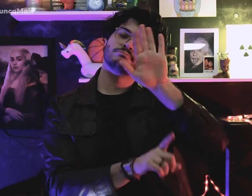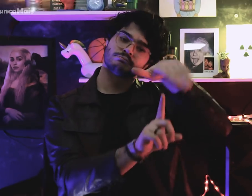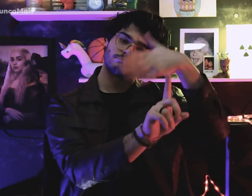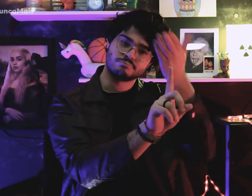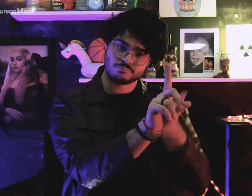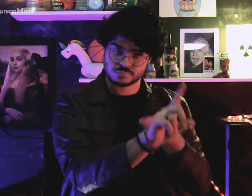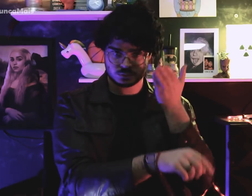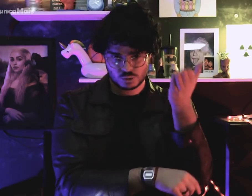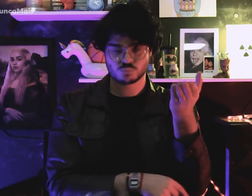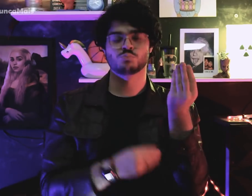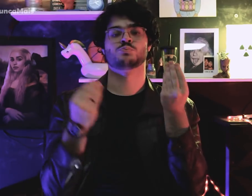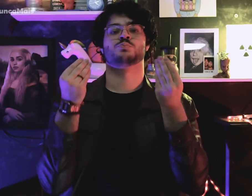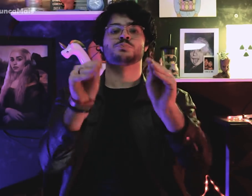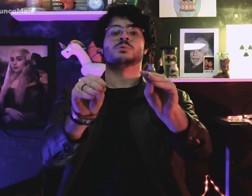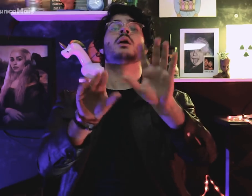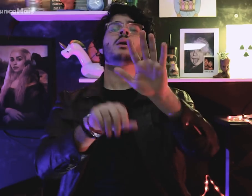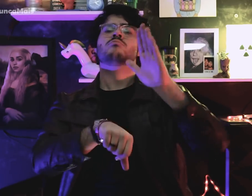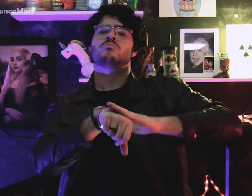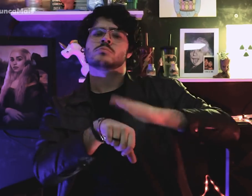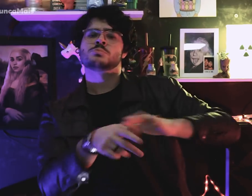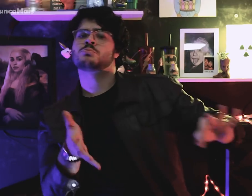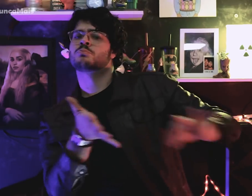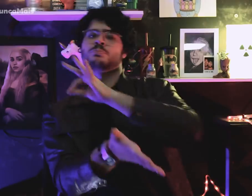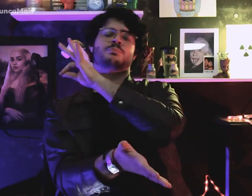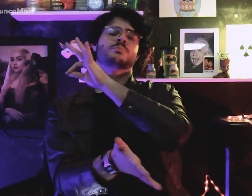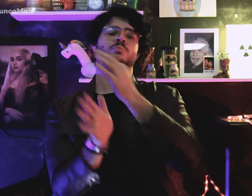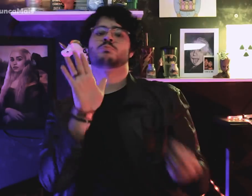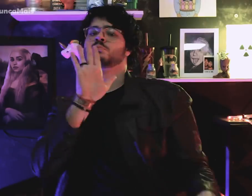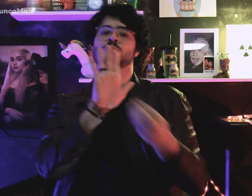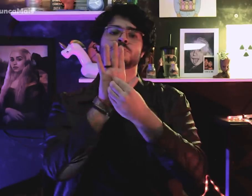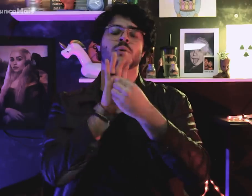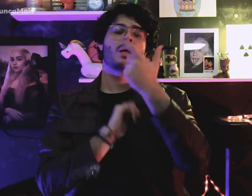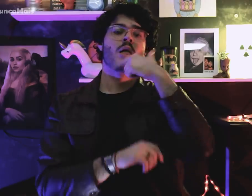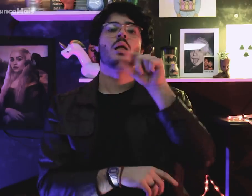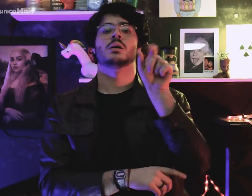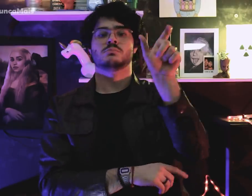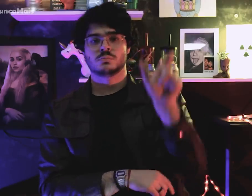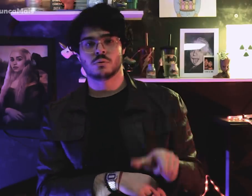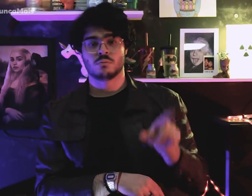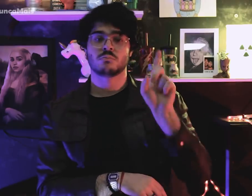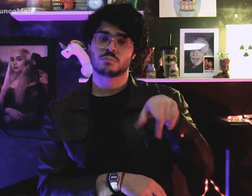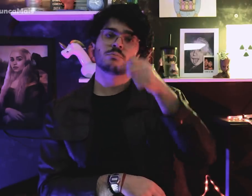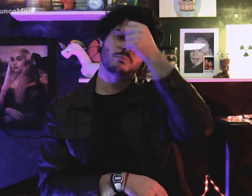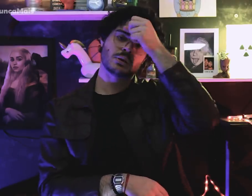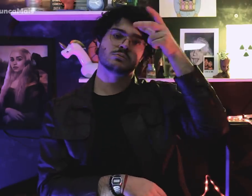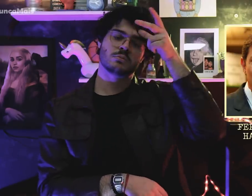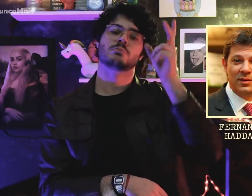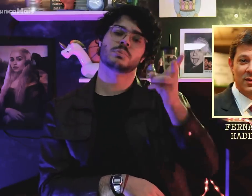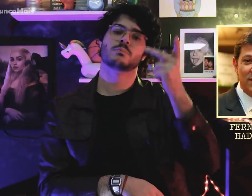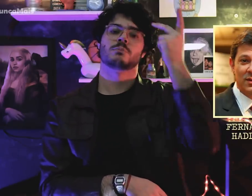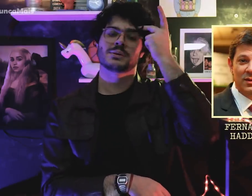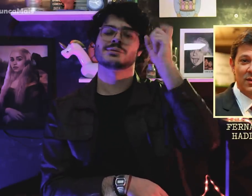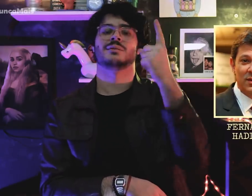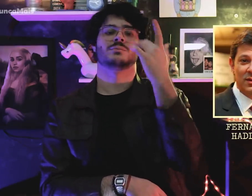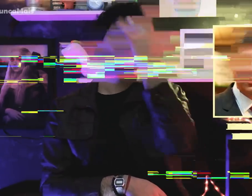Essa homenagem, foi assinada pelo ex-prefeito de São Paulo, Fernando Haddad, PT.